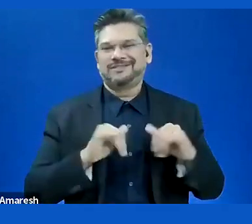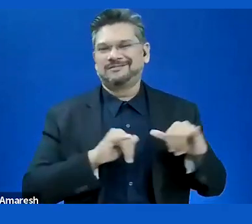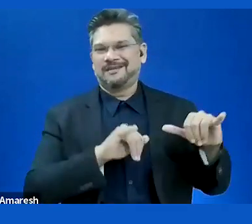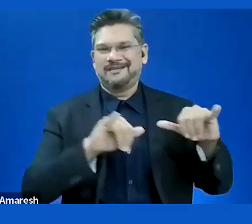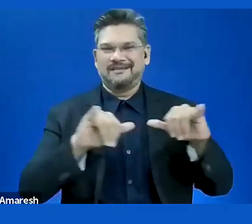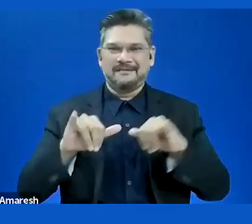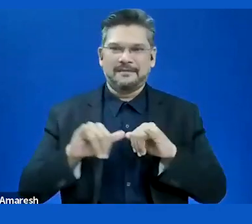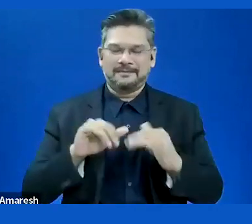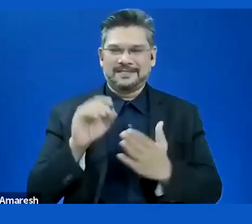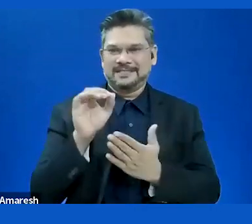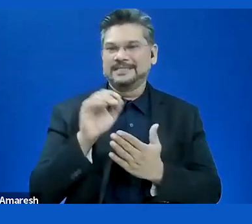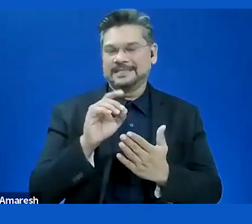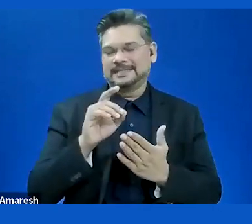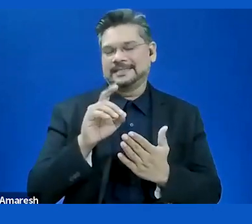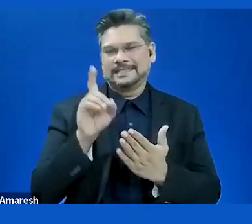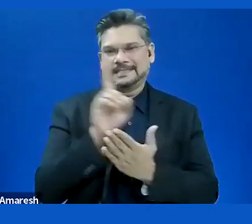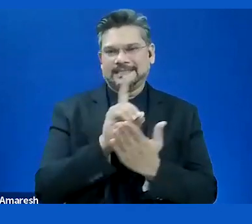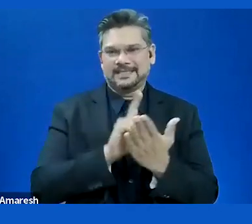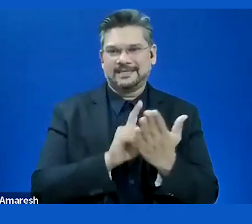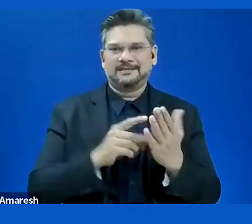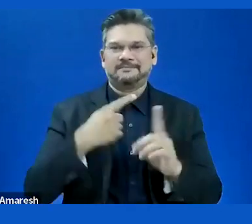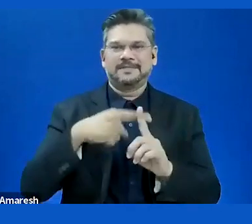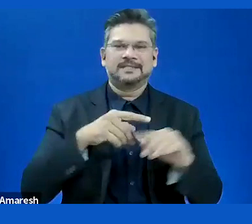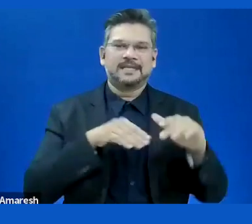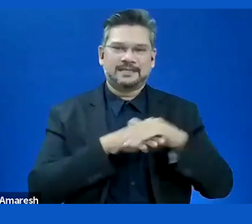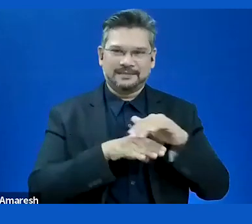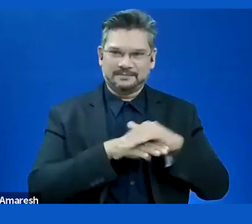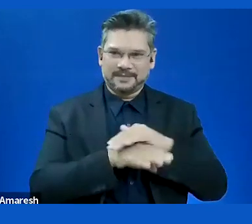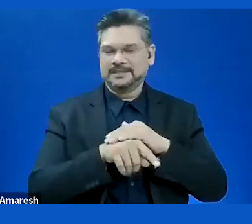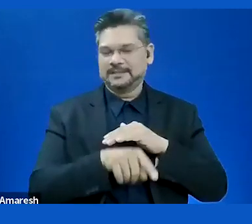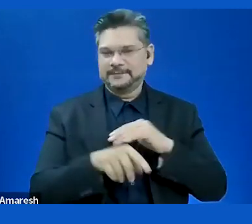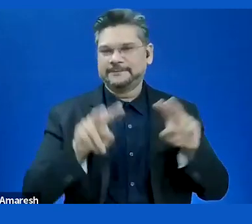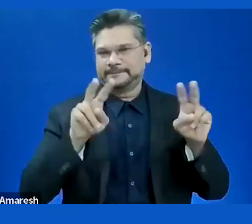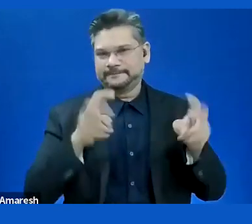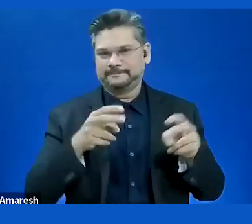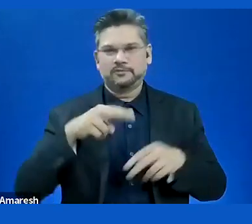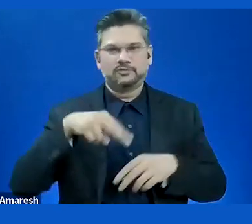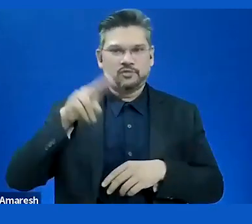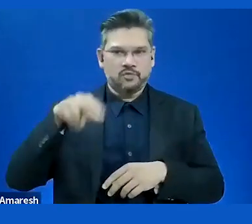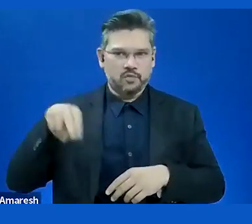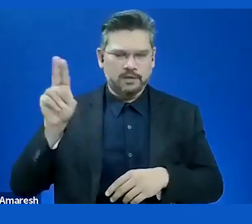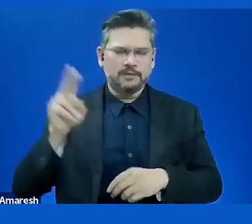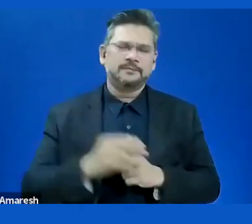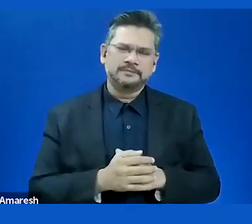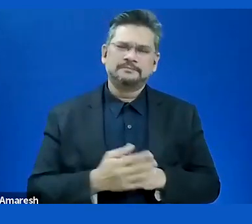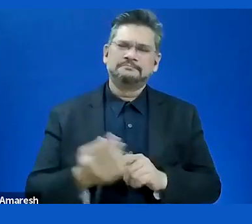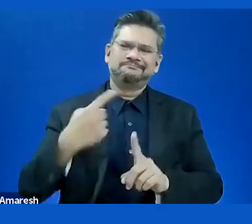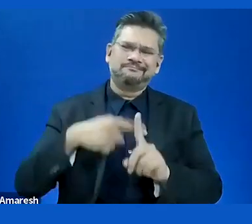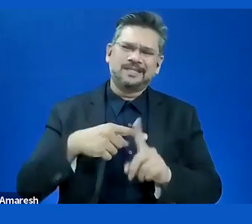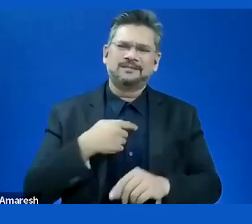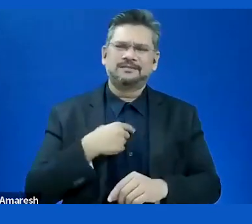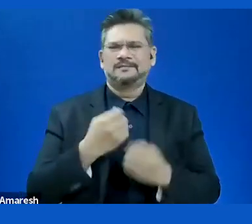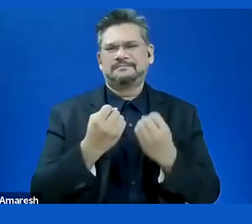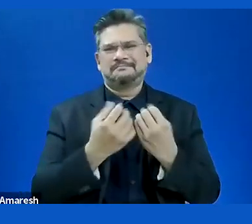Norway. In addition I have several international commitments. I also want to mention that I'm